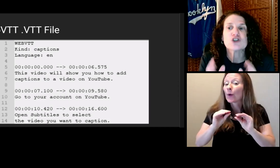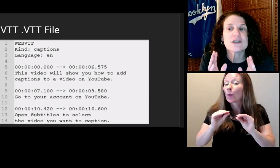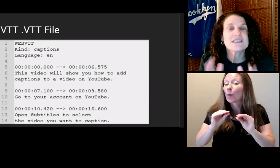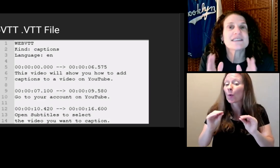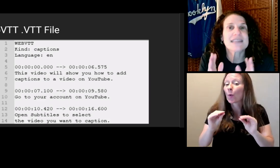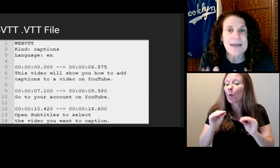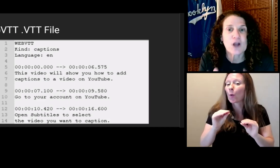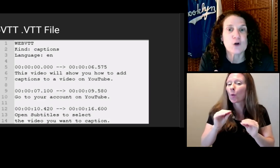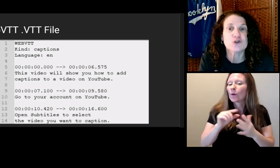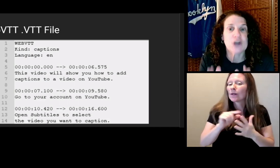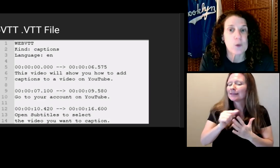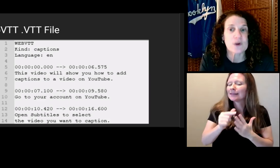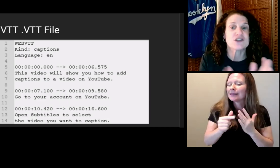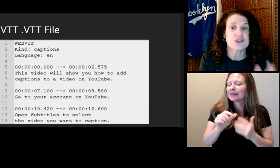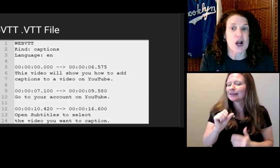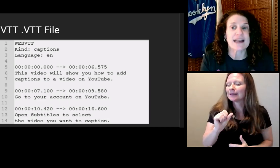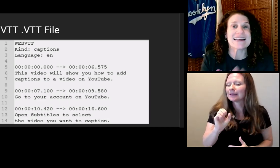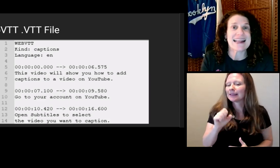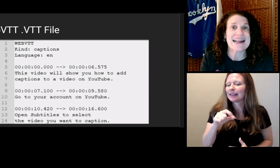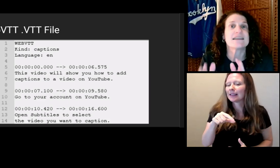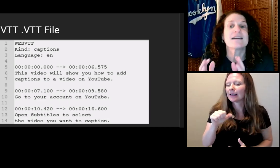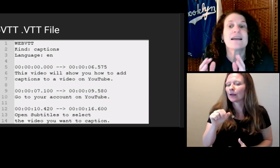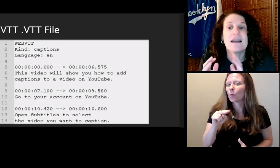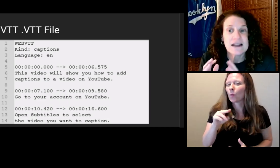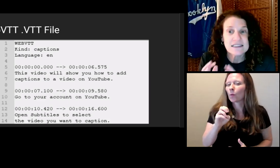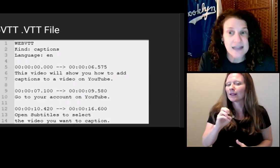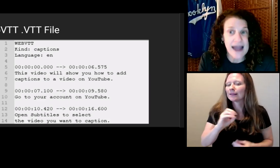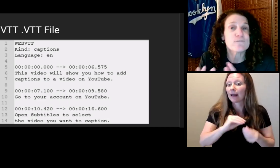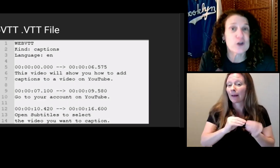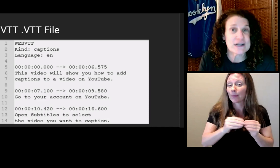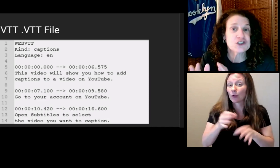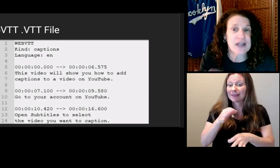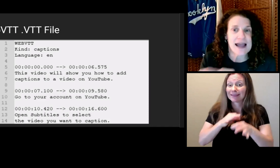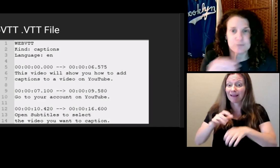Just the time code showing the start and end of each caption.